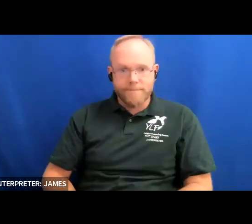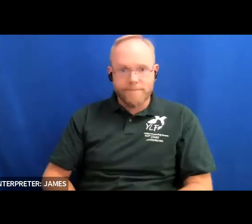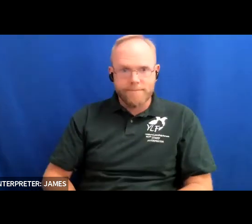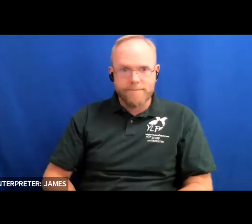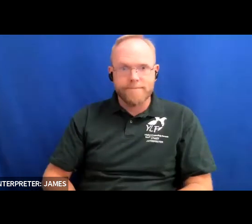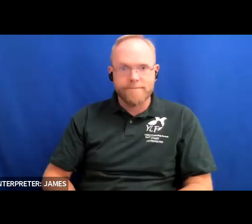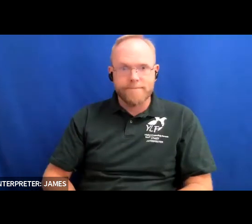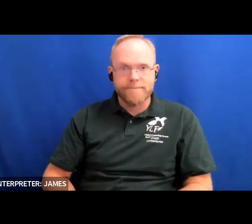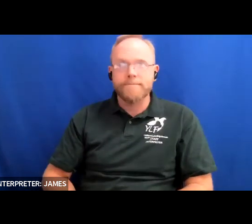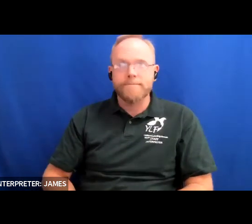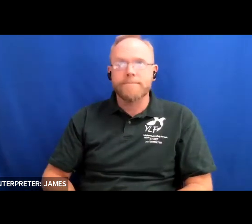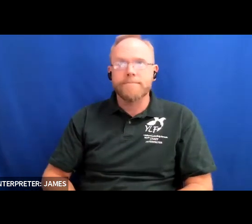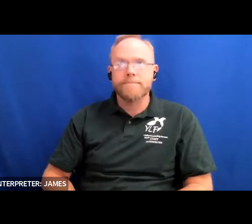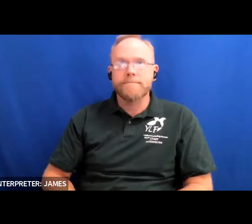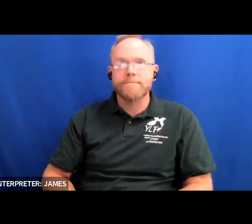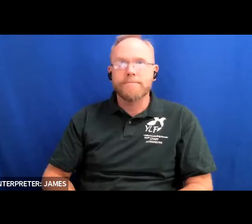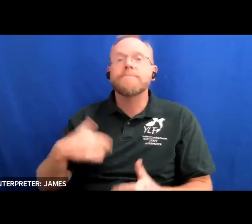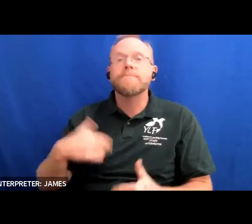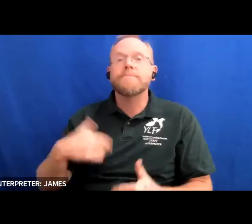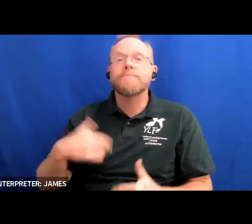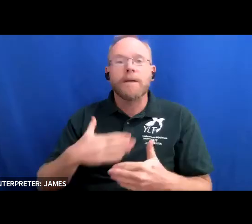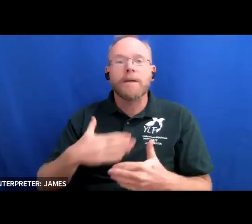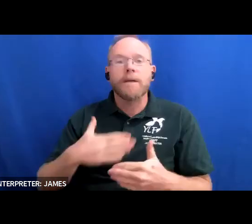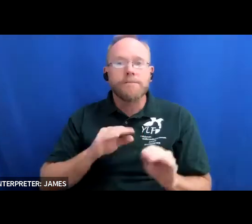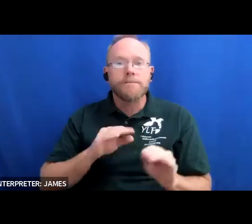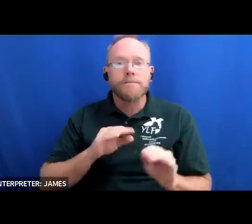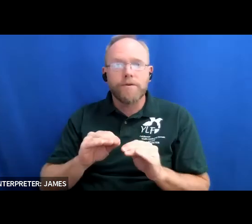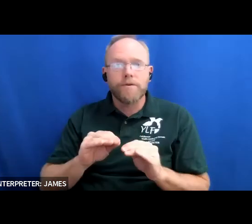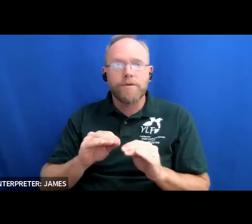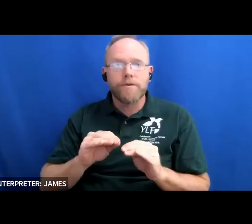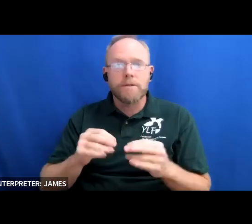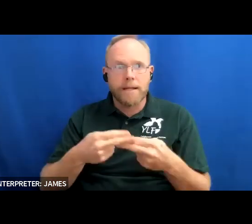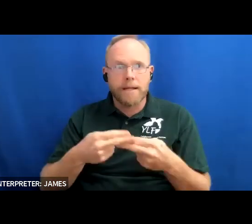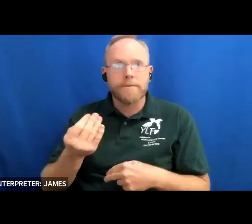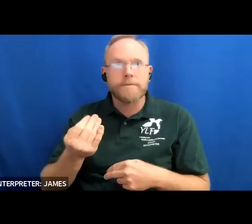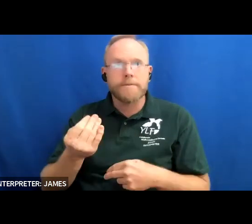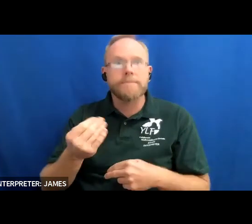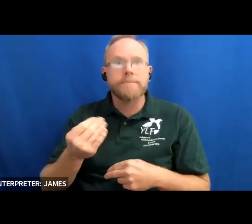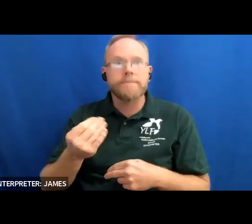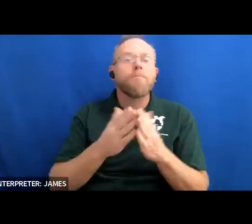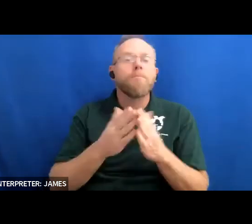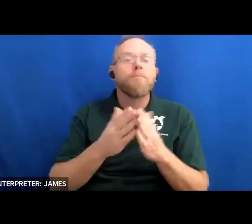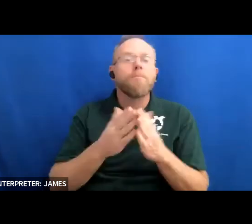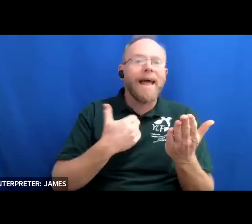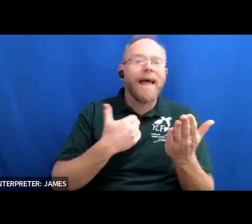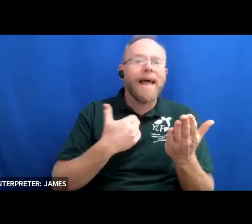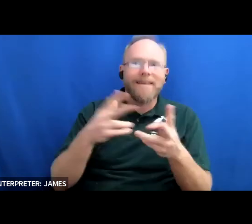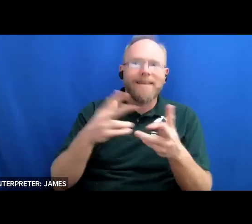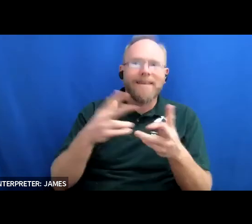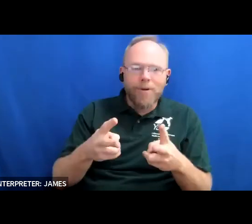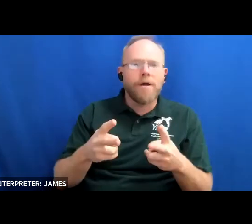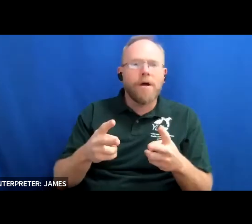please move to slide 14. the book comes with a downloadable common core state standard online